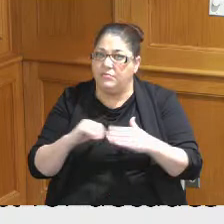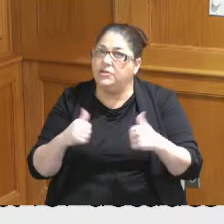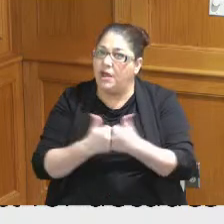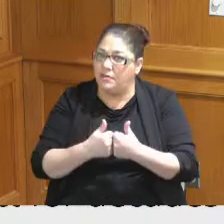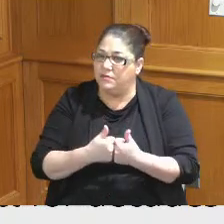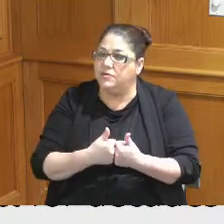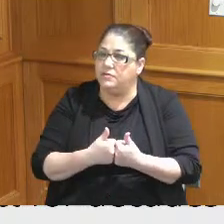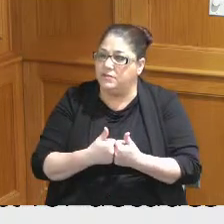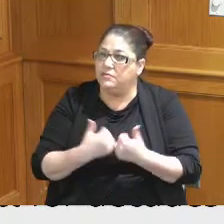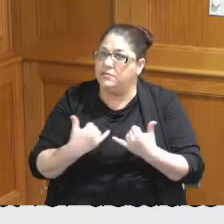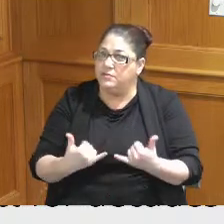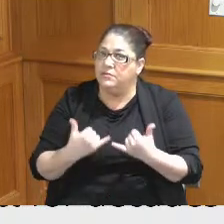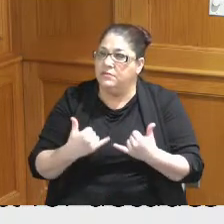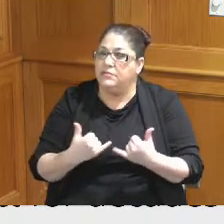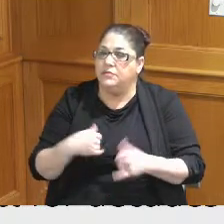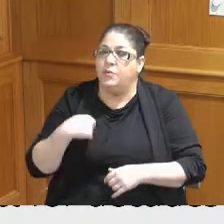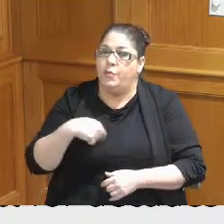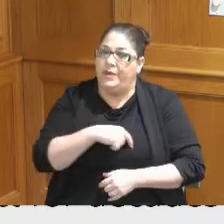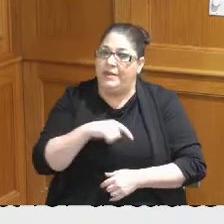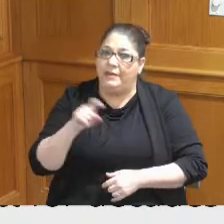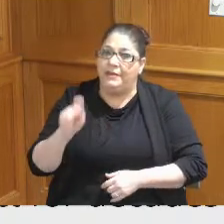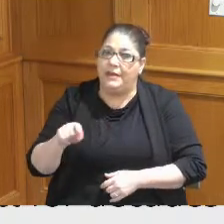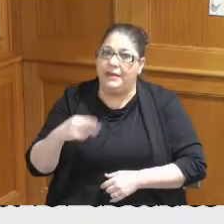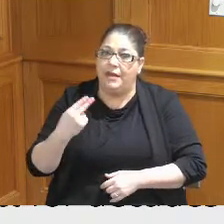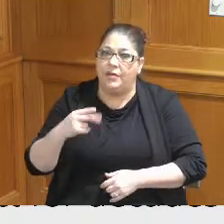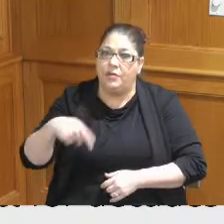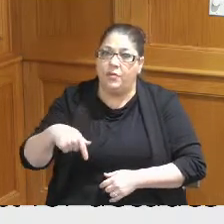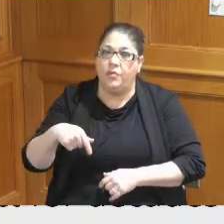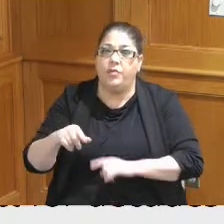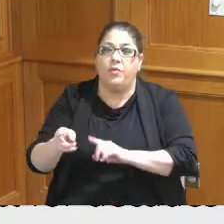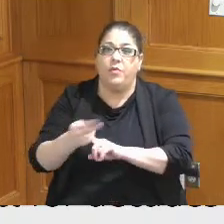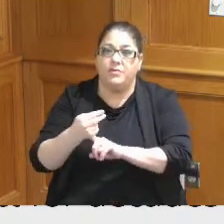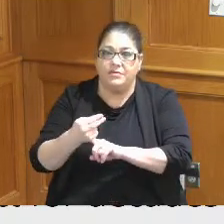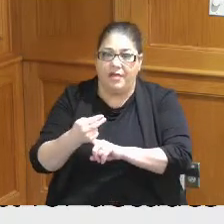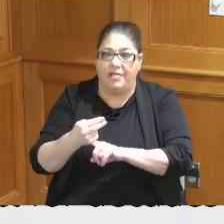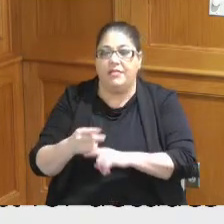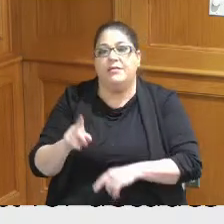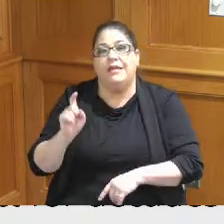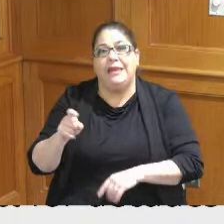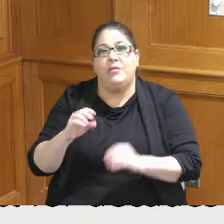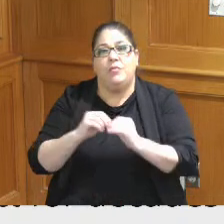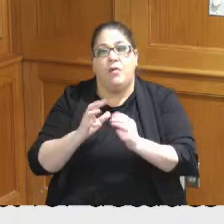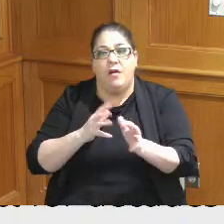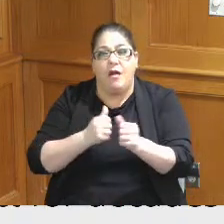that we have the need for headquarter Hotel we've talked about an upgraded or updated and refreshed